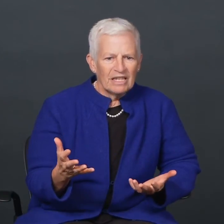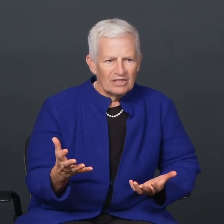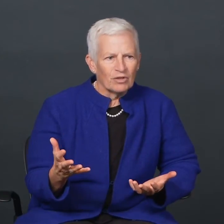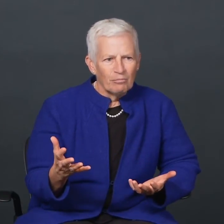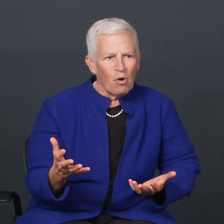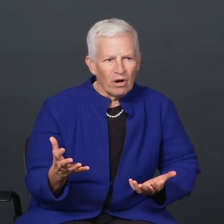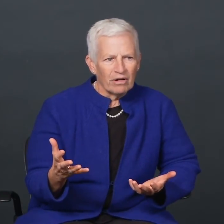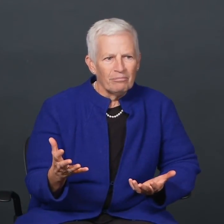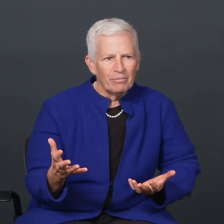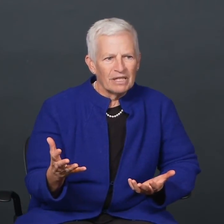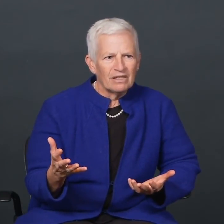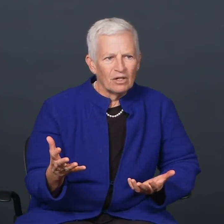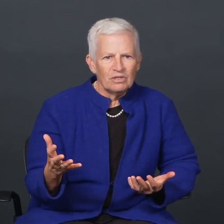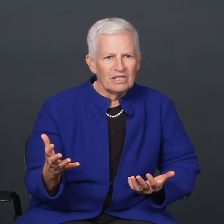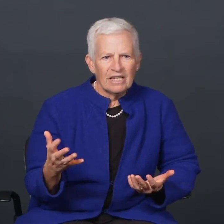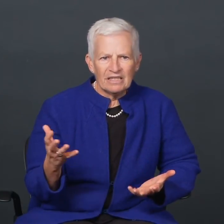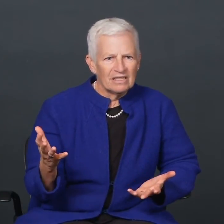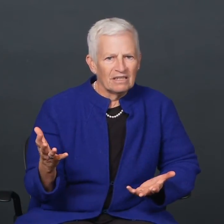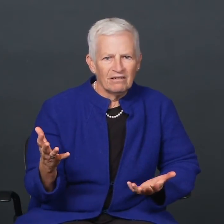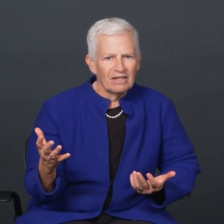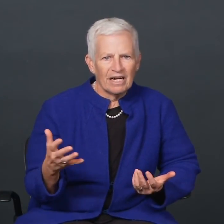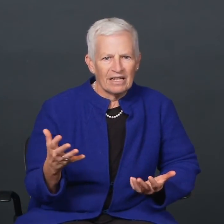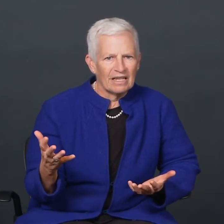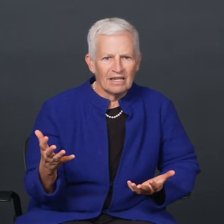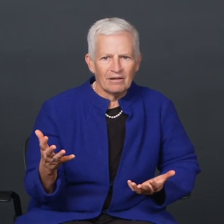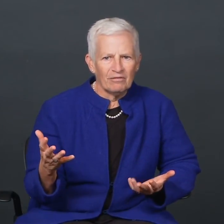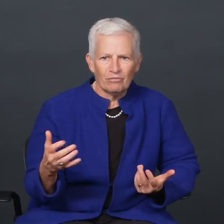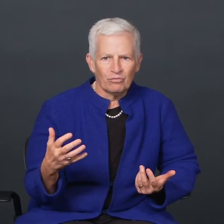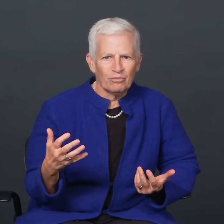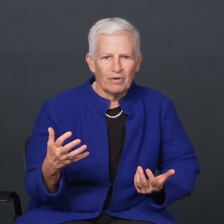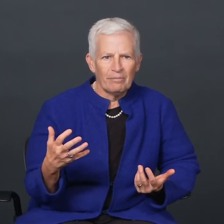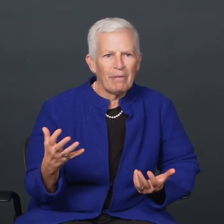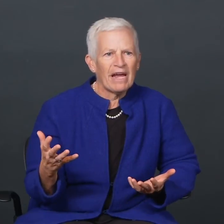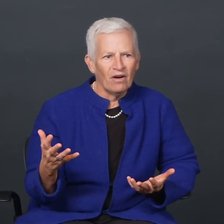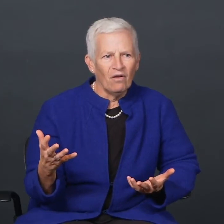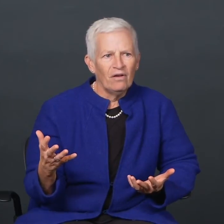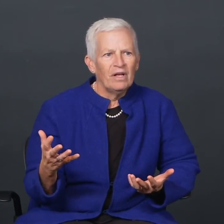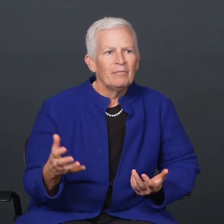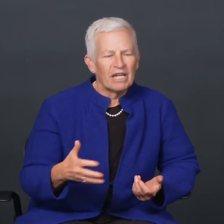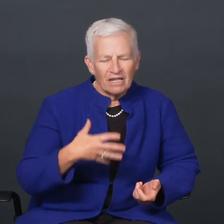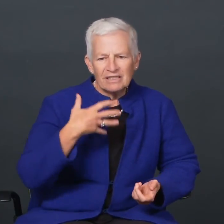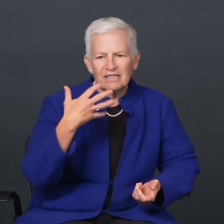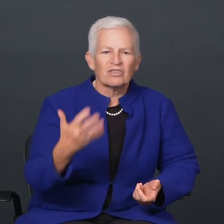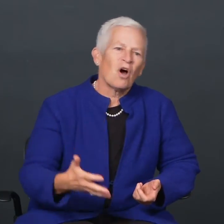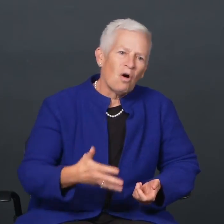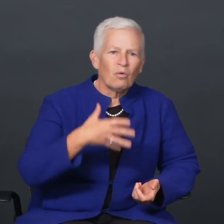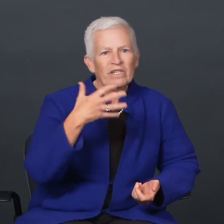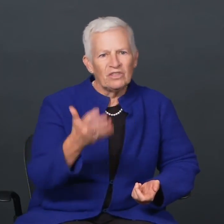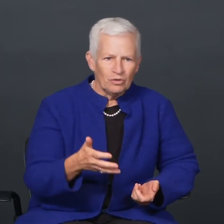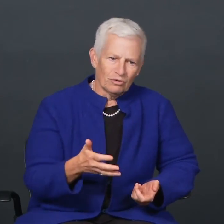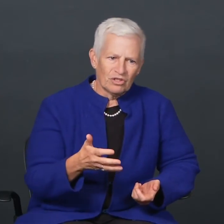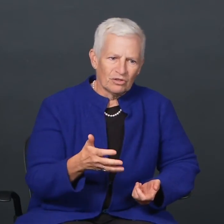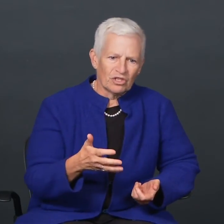Those things are important, but those things, I think, pale because there's always new research